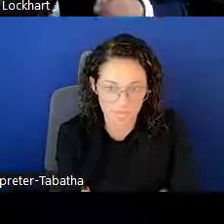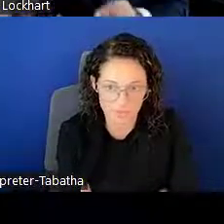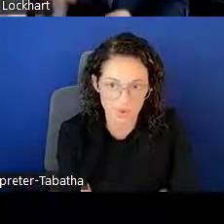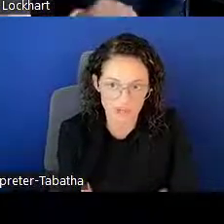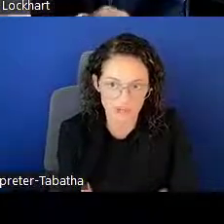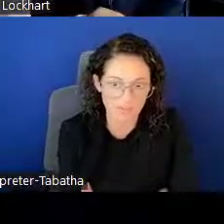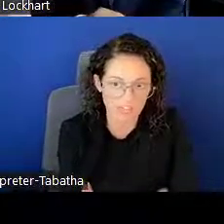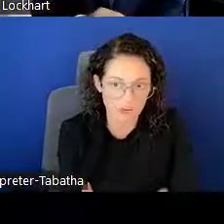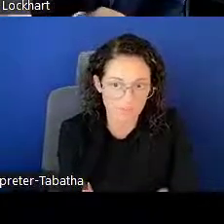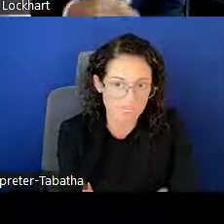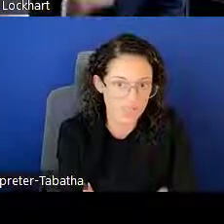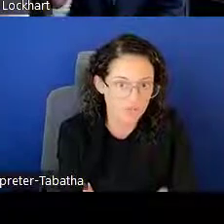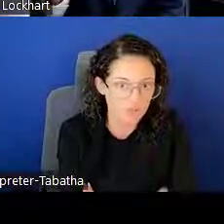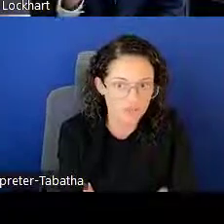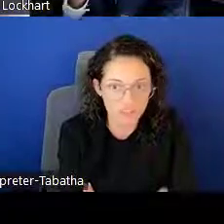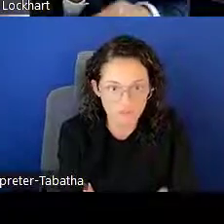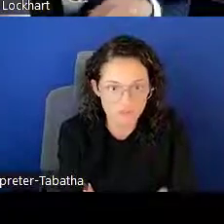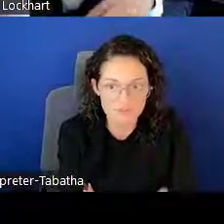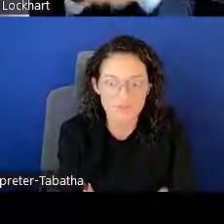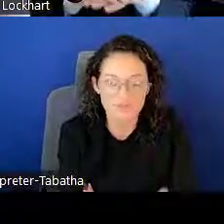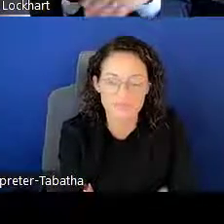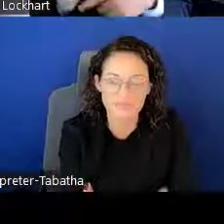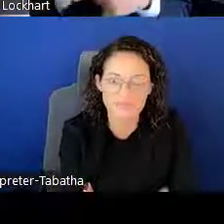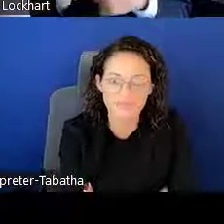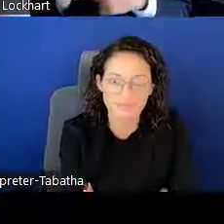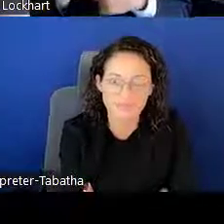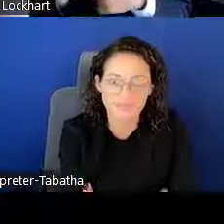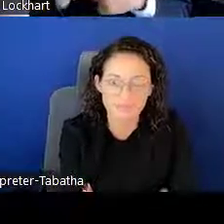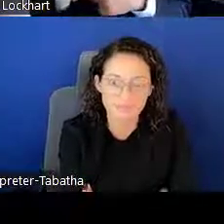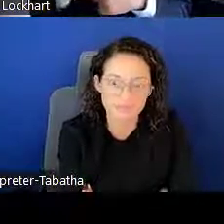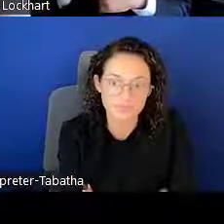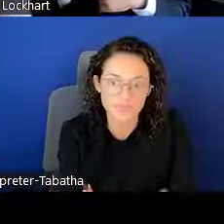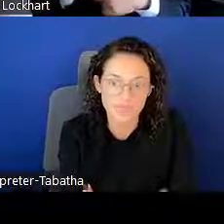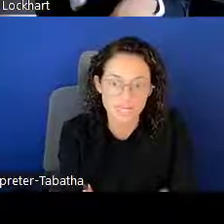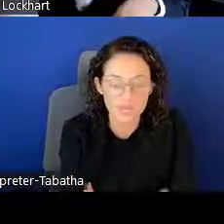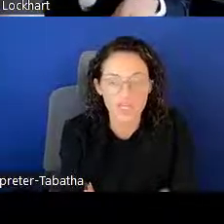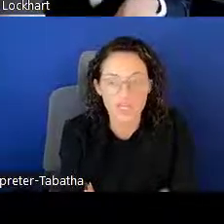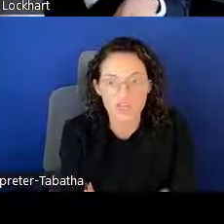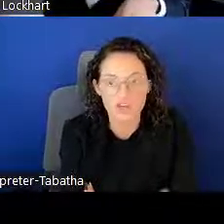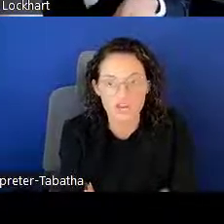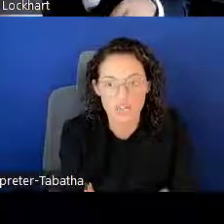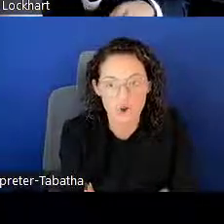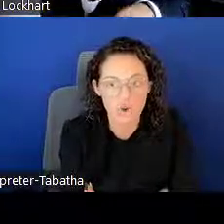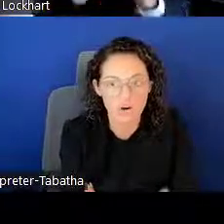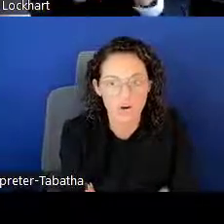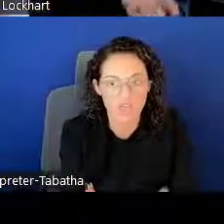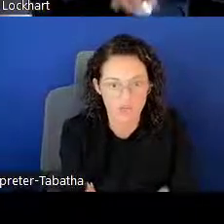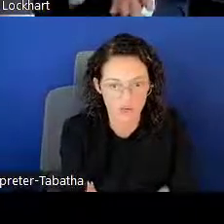That's one of LRP's few fields, as well as on October 3rd,